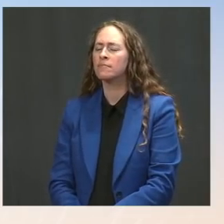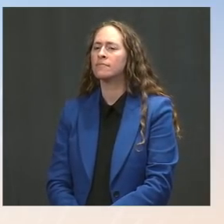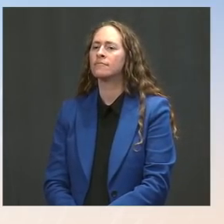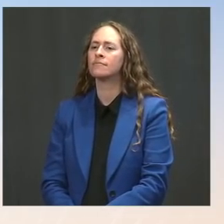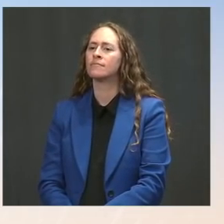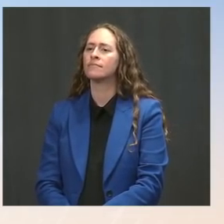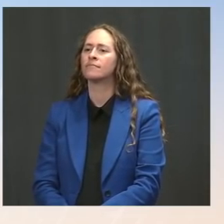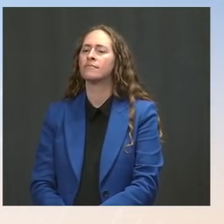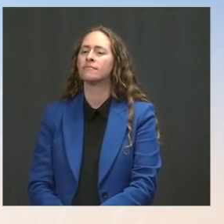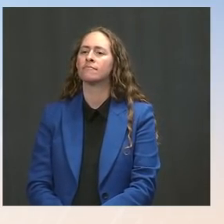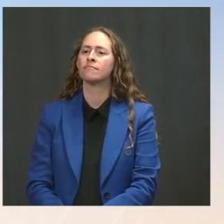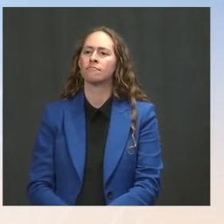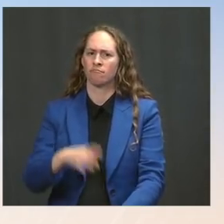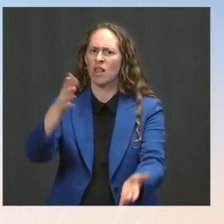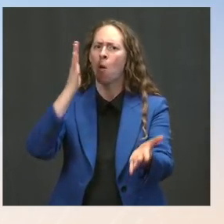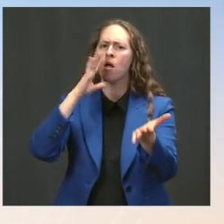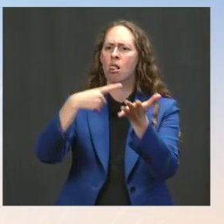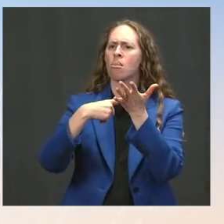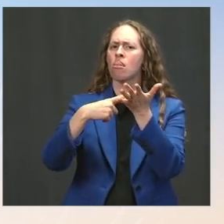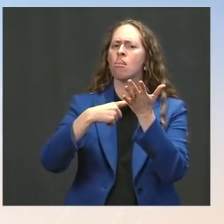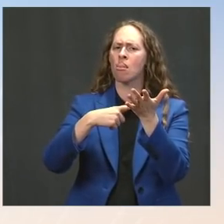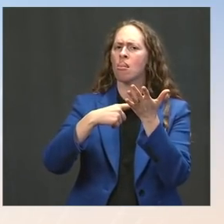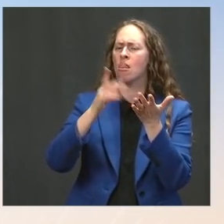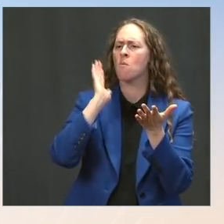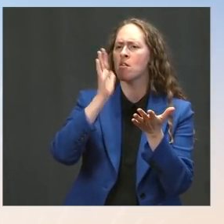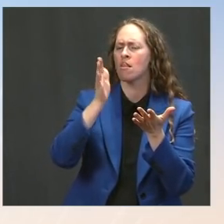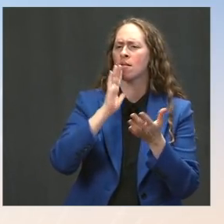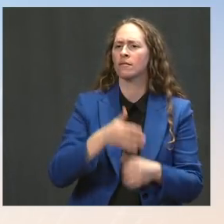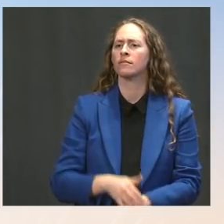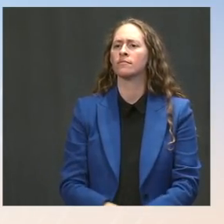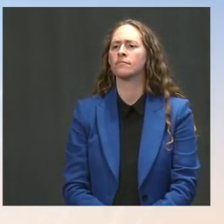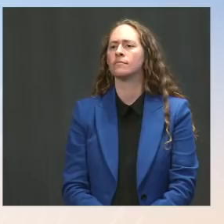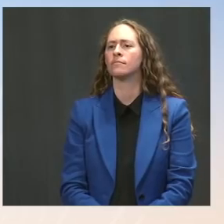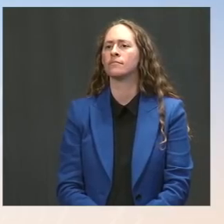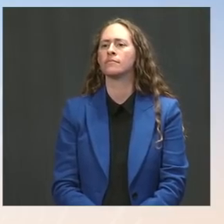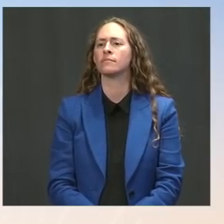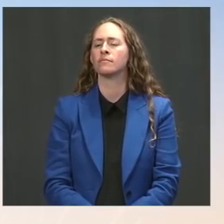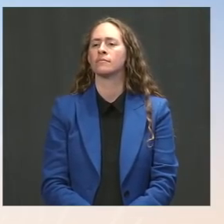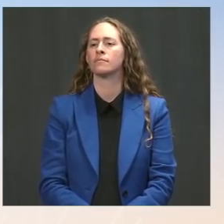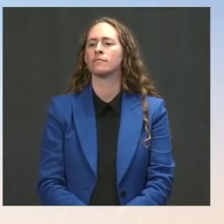And at the early part of the strategic dialogue, we had about 9,000 troops.